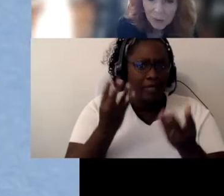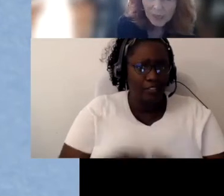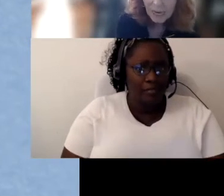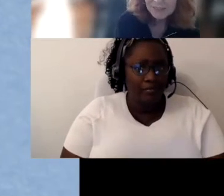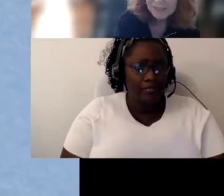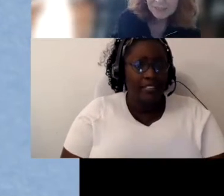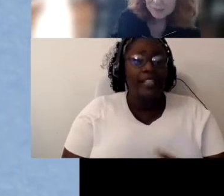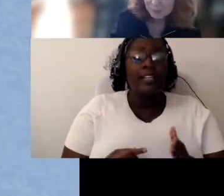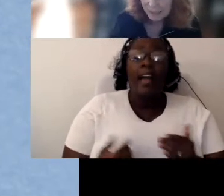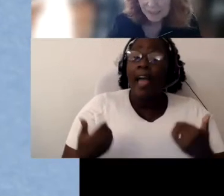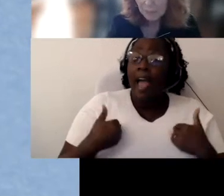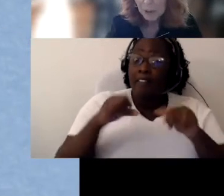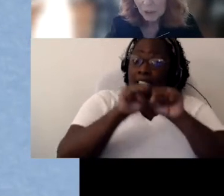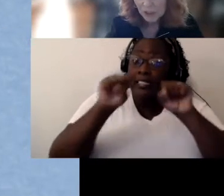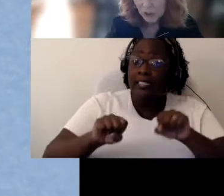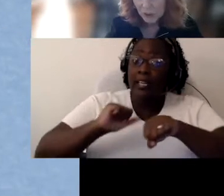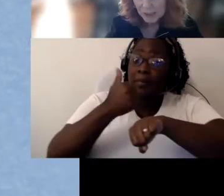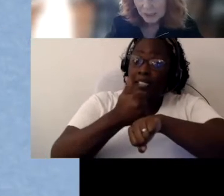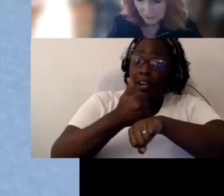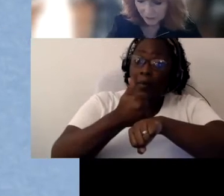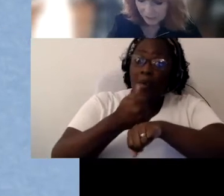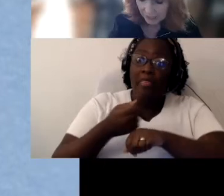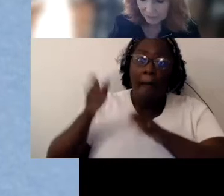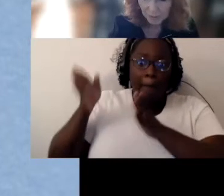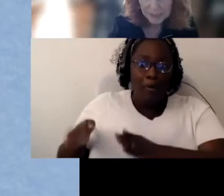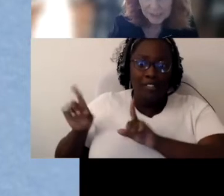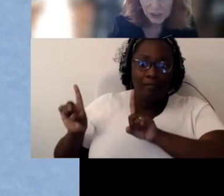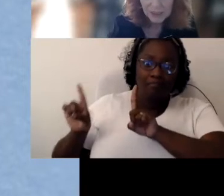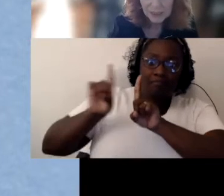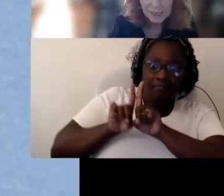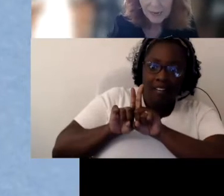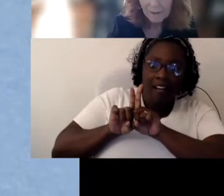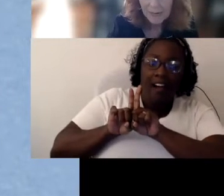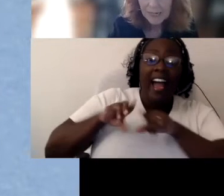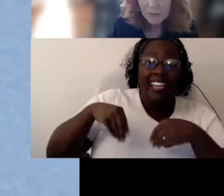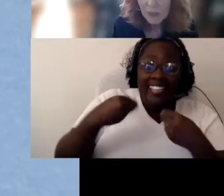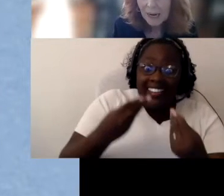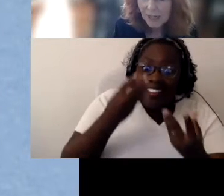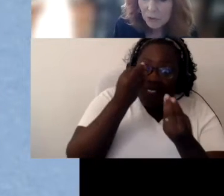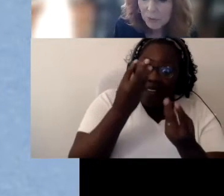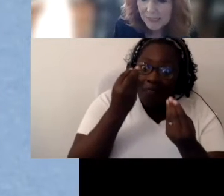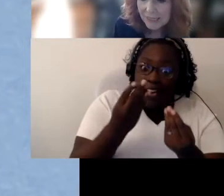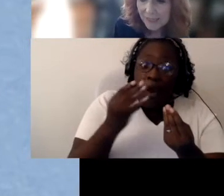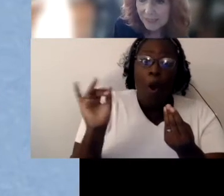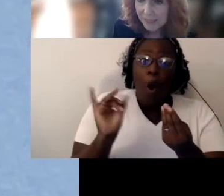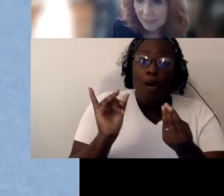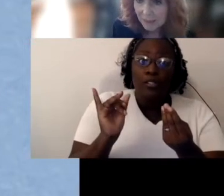So we have a system in place, a person who's delivering that information, and then we have to have a receiving system.